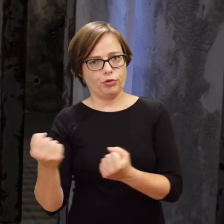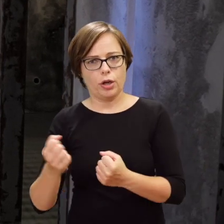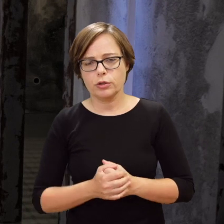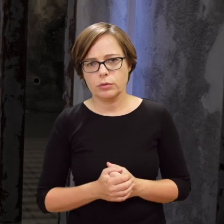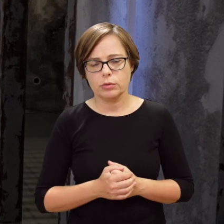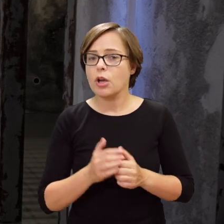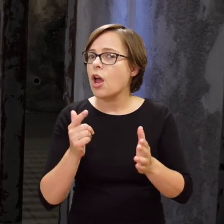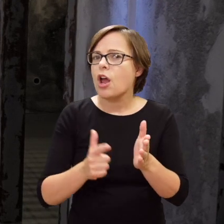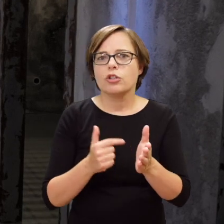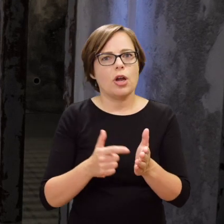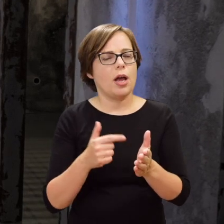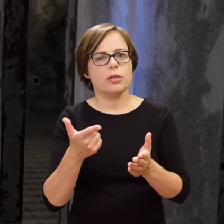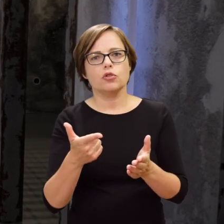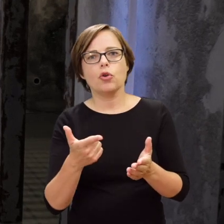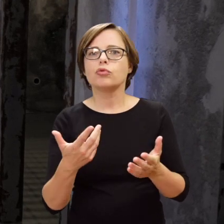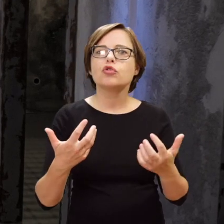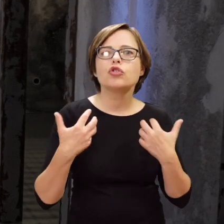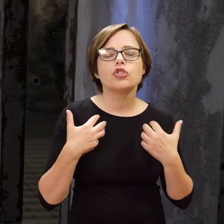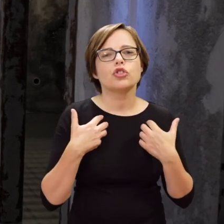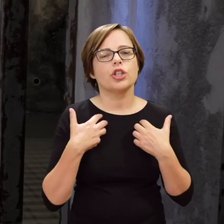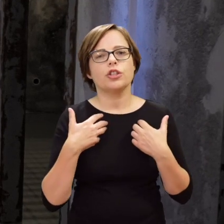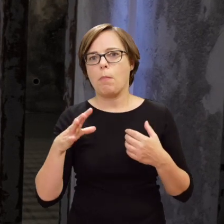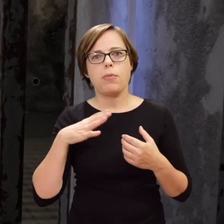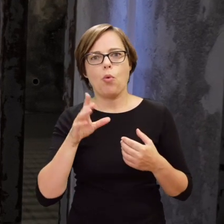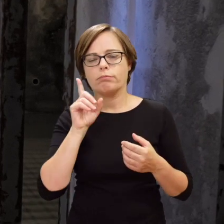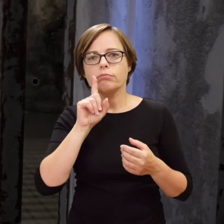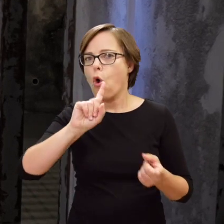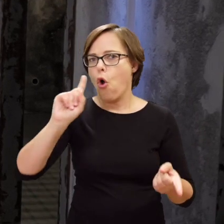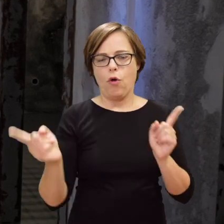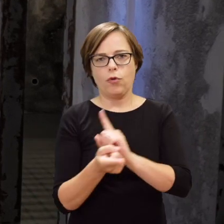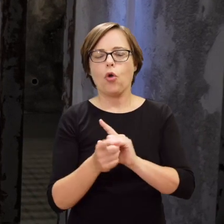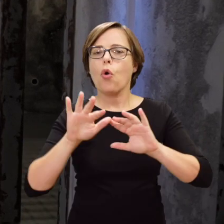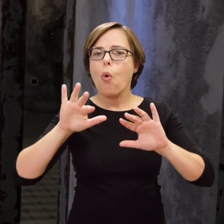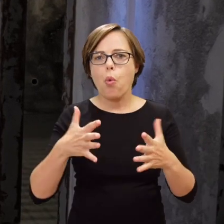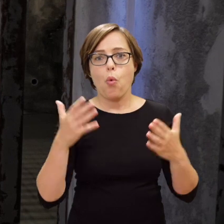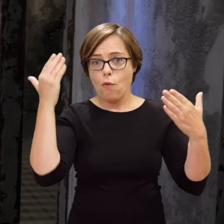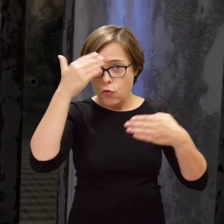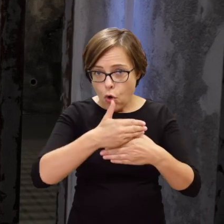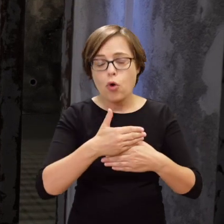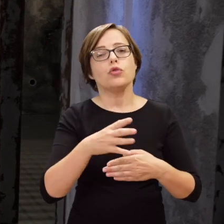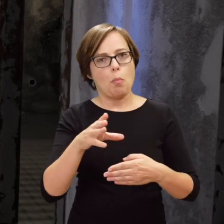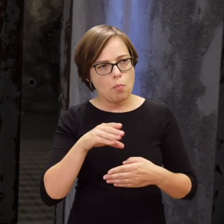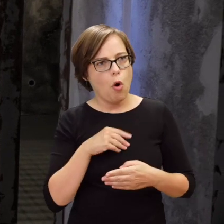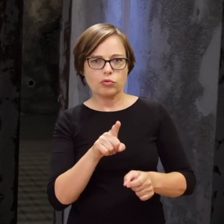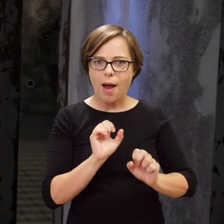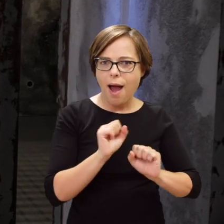Often, the daily rhythm of life in a bunker was reversed—one could be active at night,